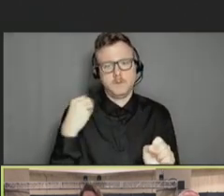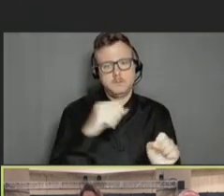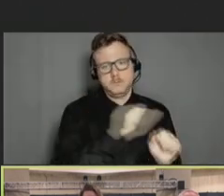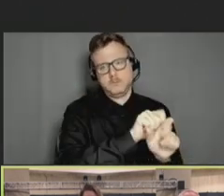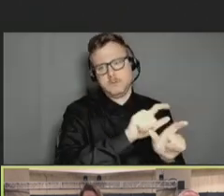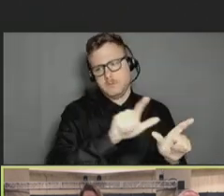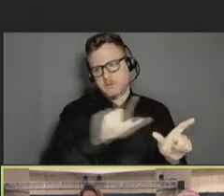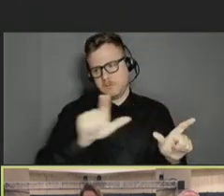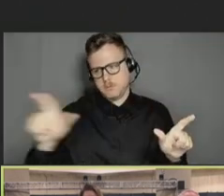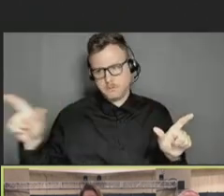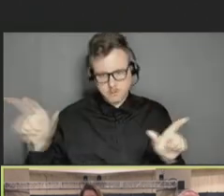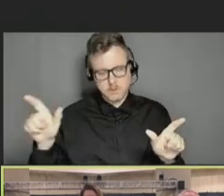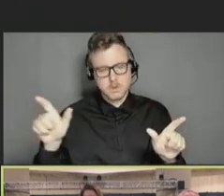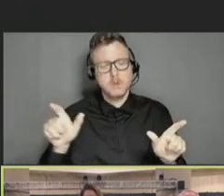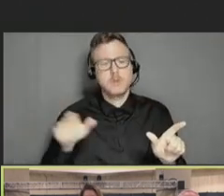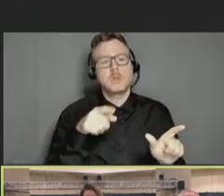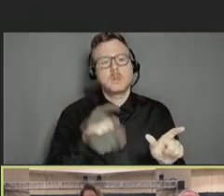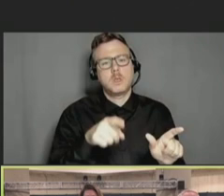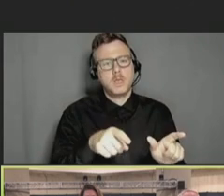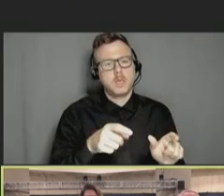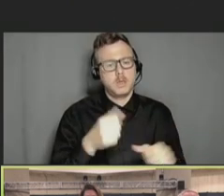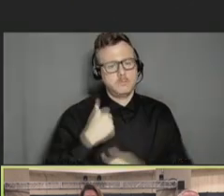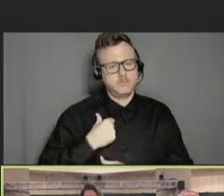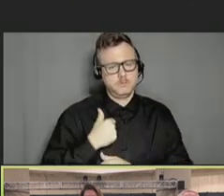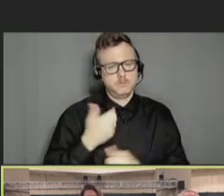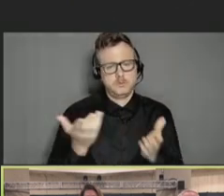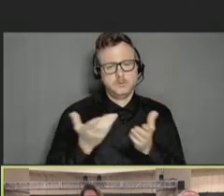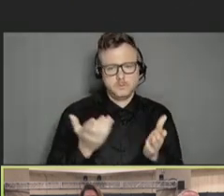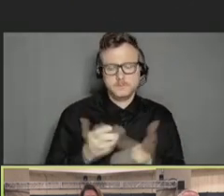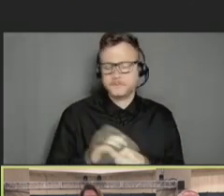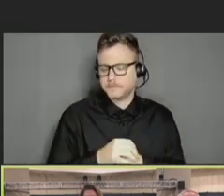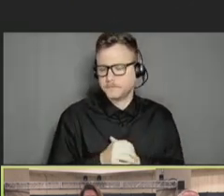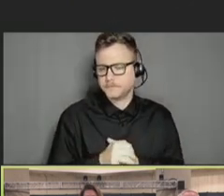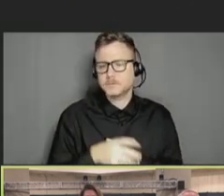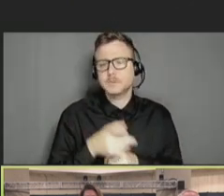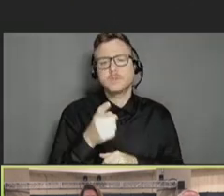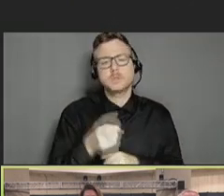uniform services. In her role at HHS, she works to create more inclusive futures for